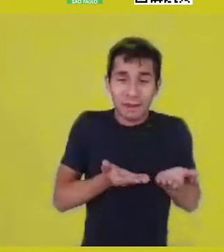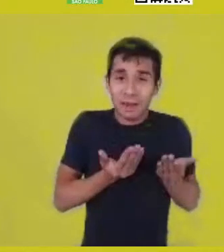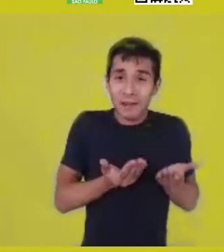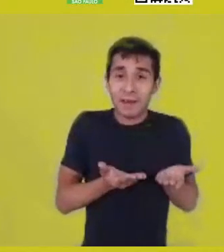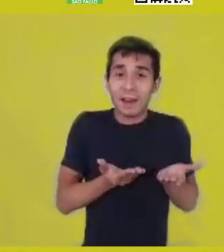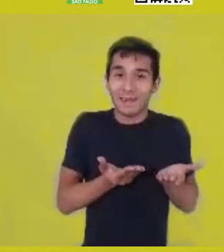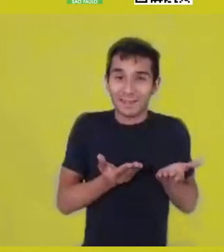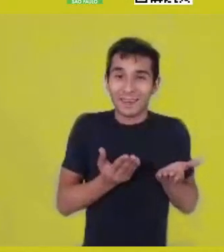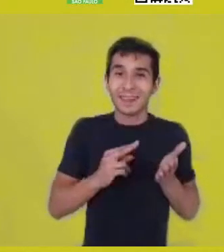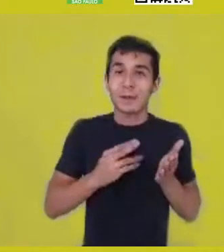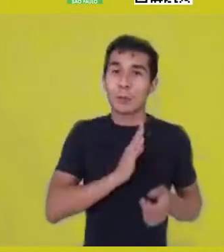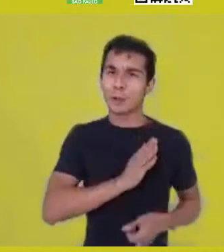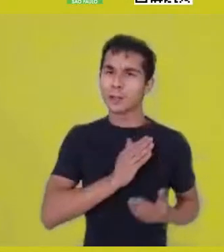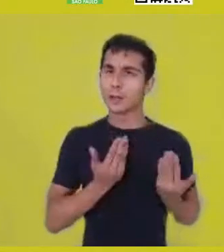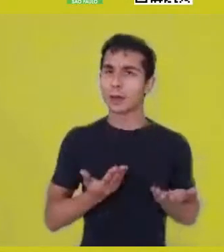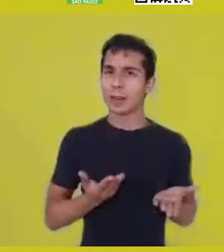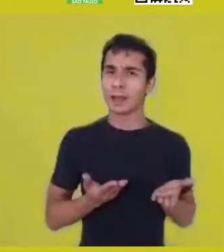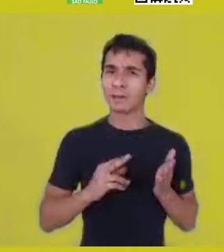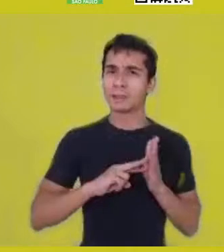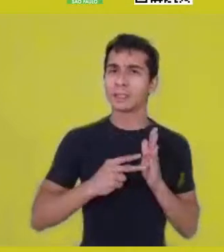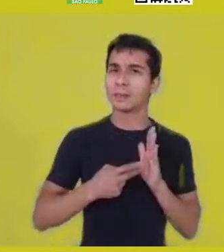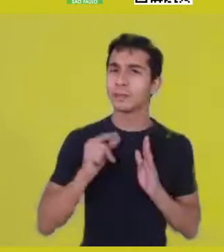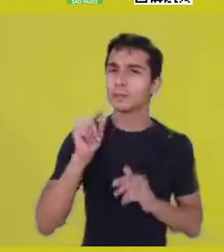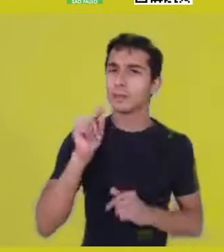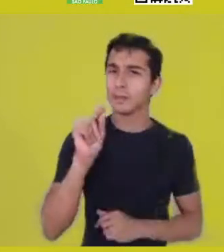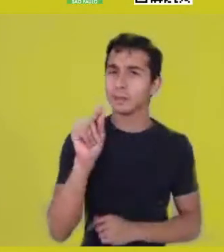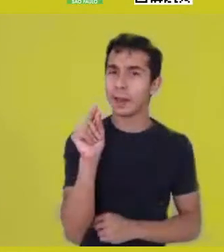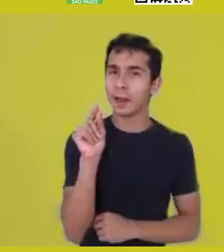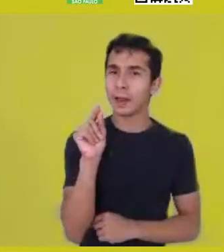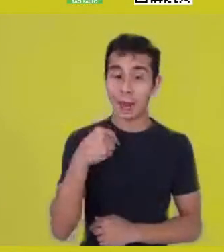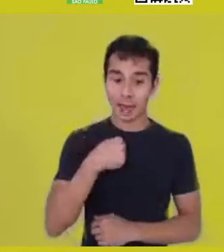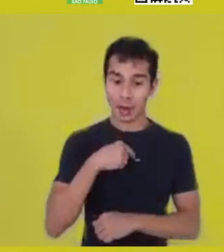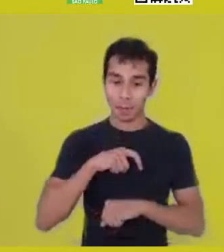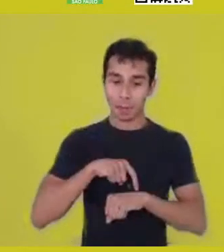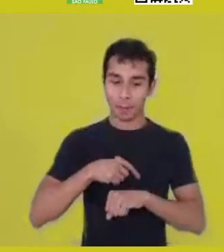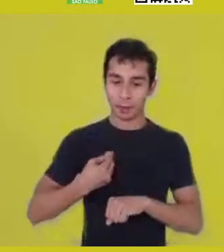What is the responsibility you had along the way,